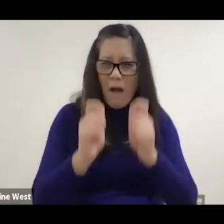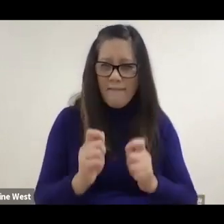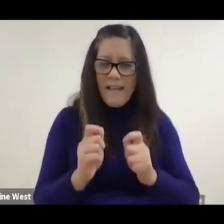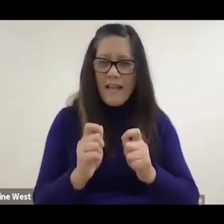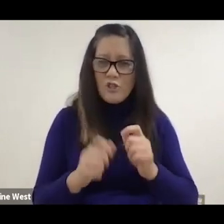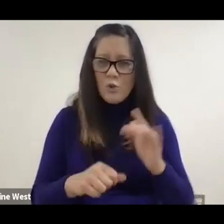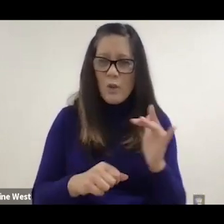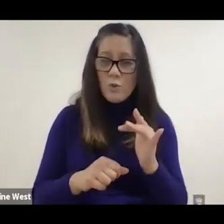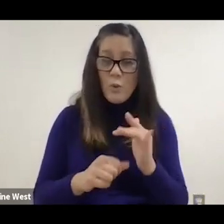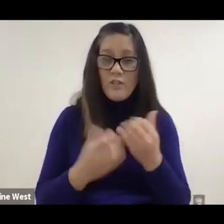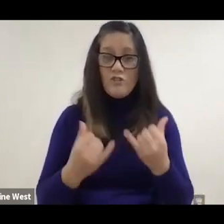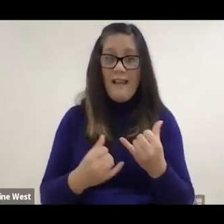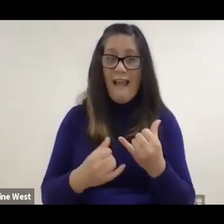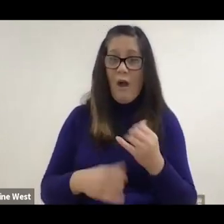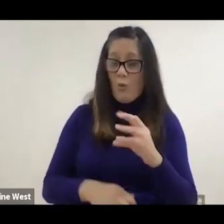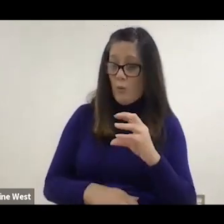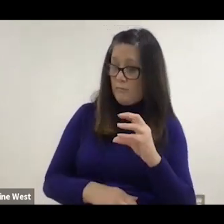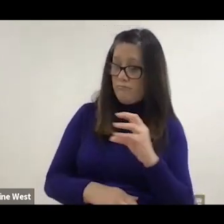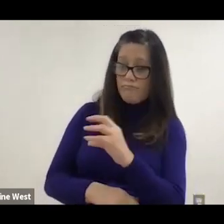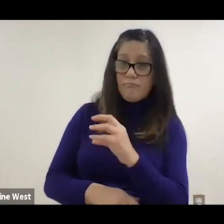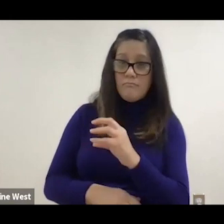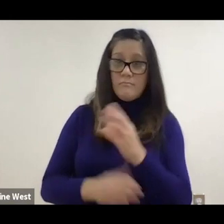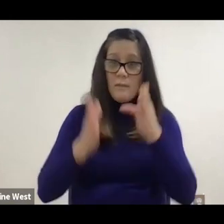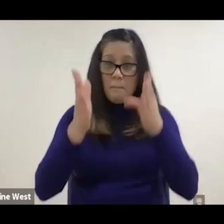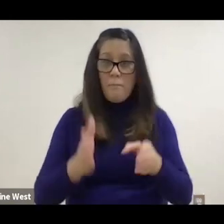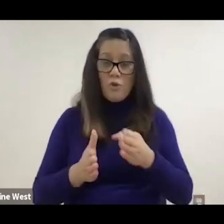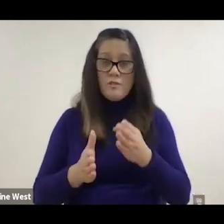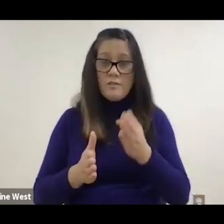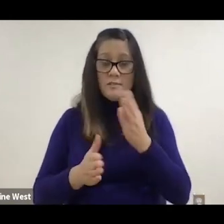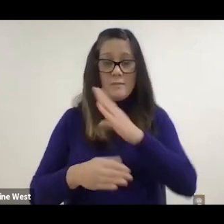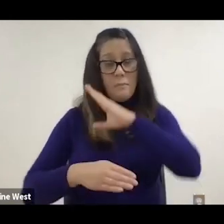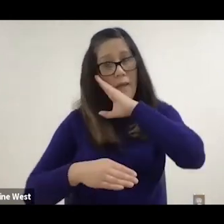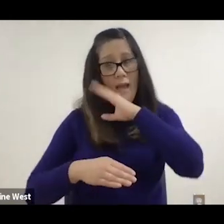like an easy button on the person's bed and they could operate with their